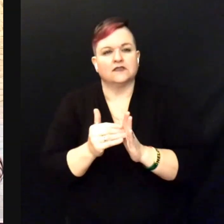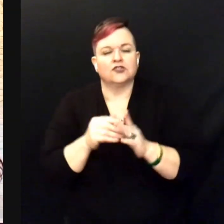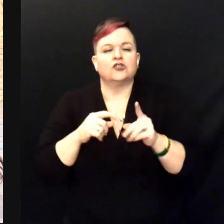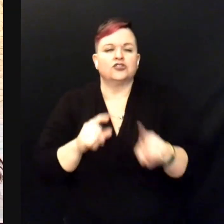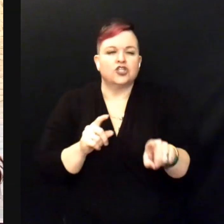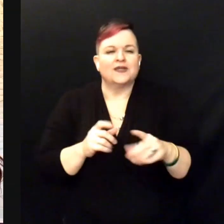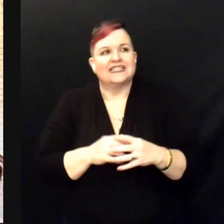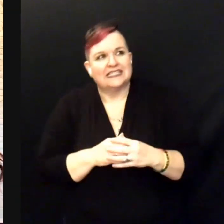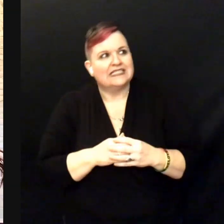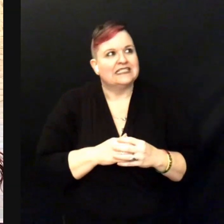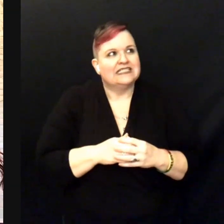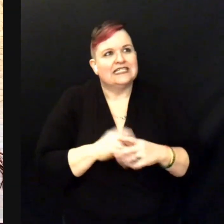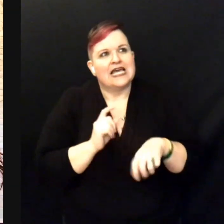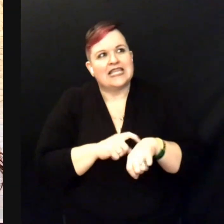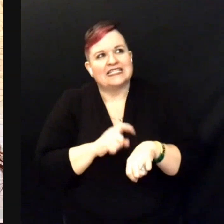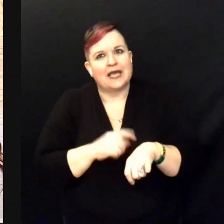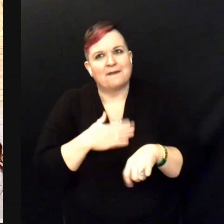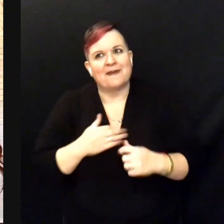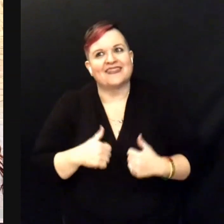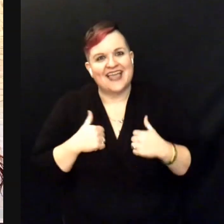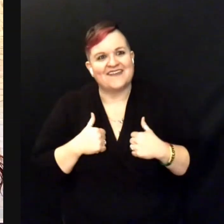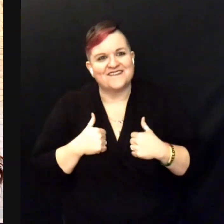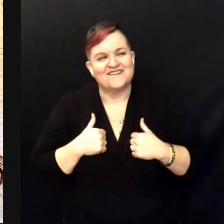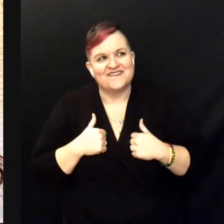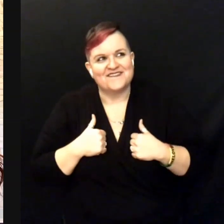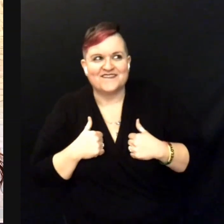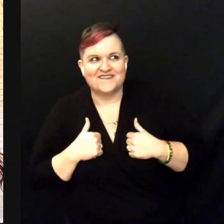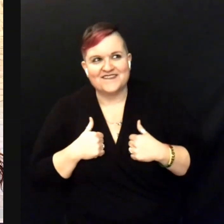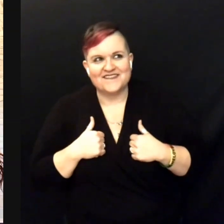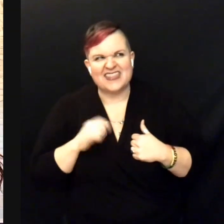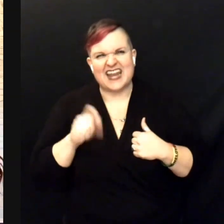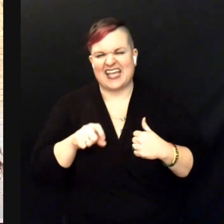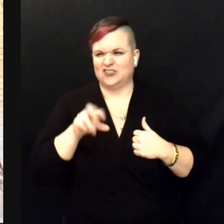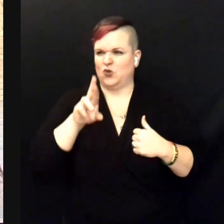(sigh) the time of my life where I had to redefine who I was